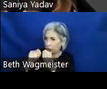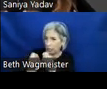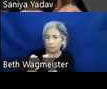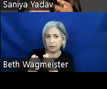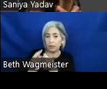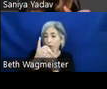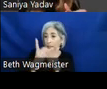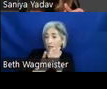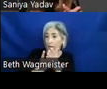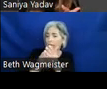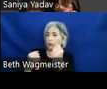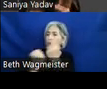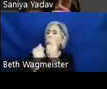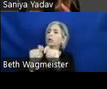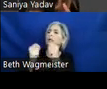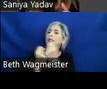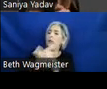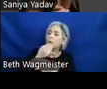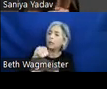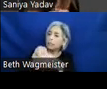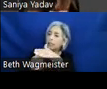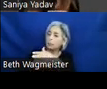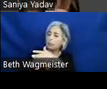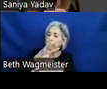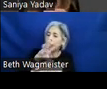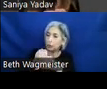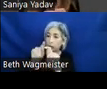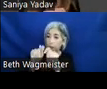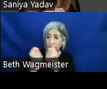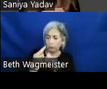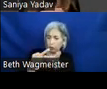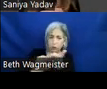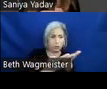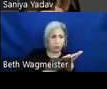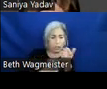teams within the accessibility and inclusive team discussing which teams have certain components,